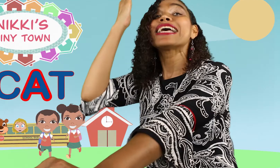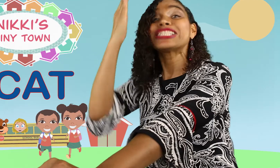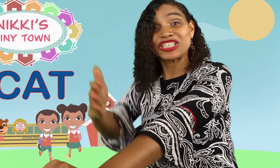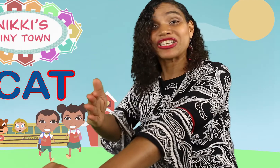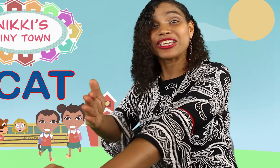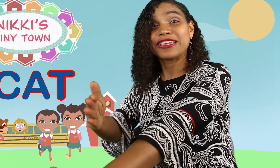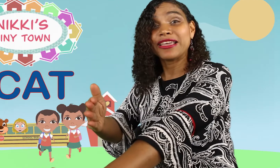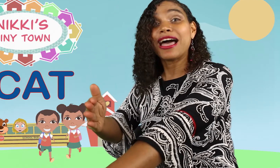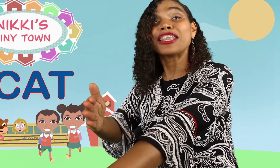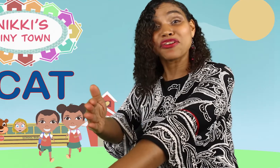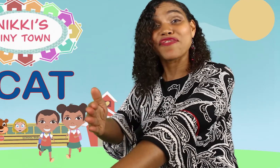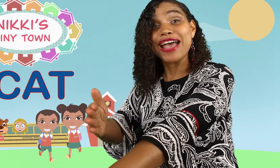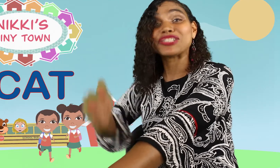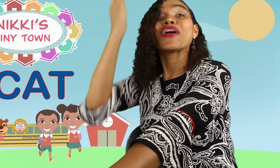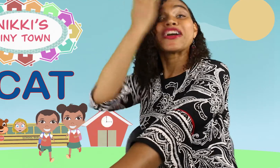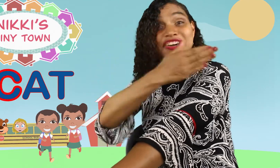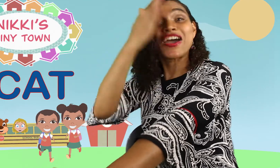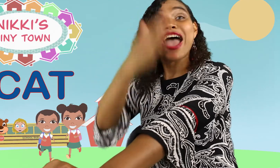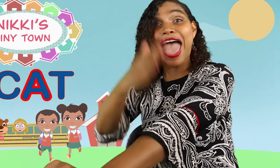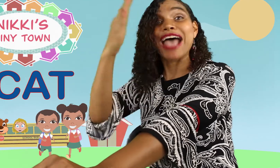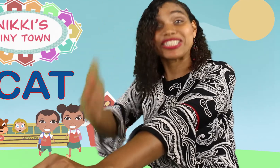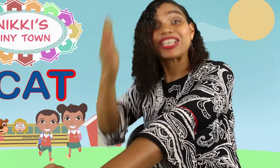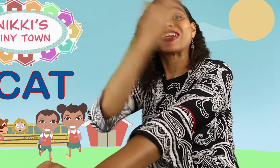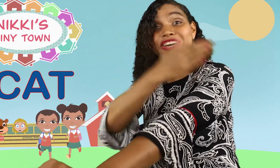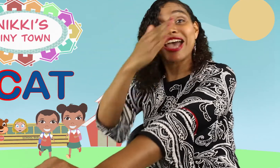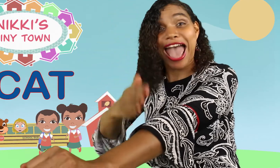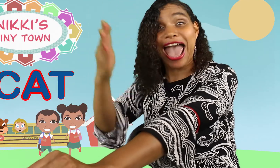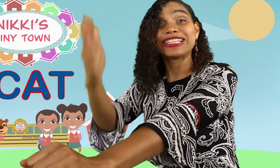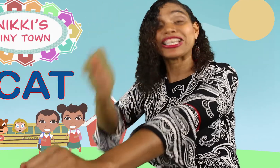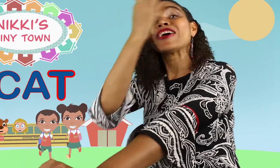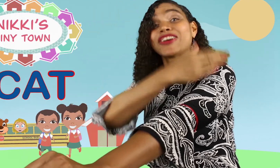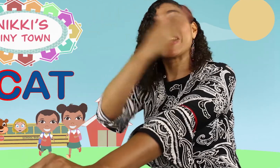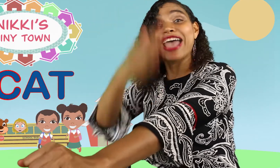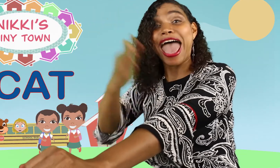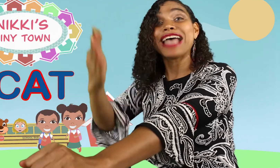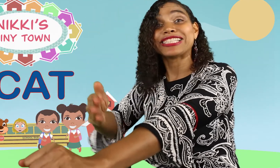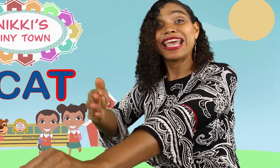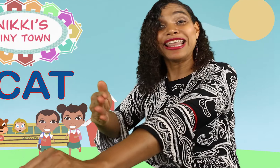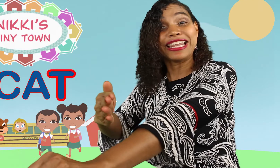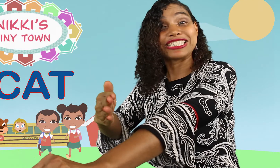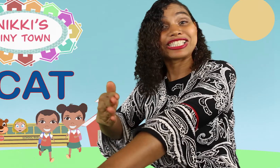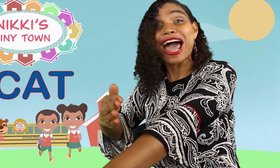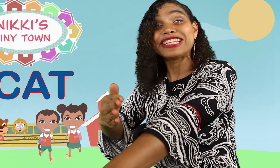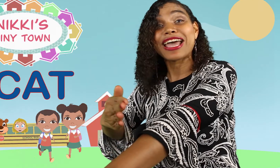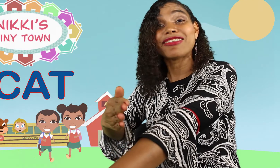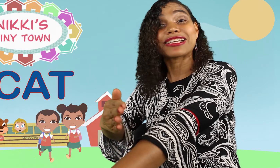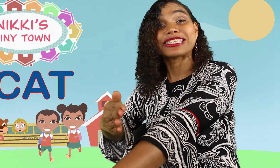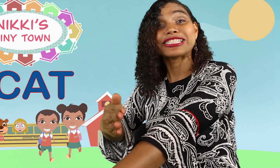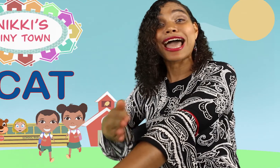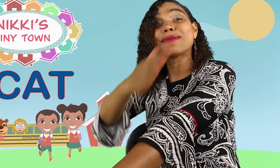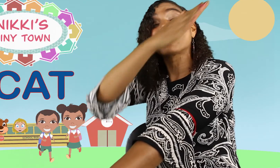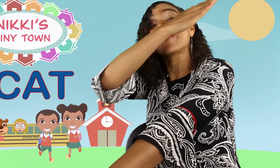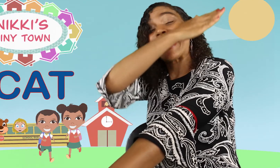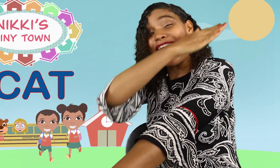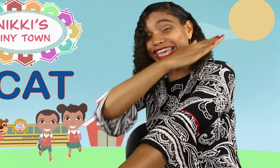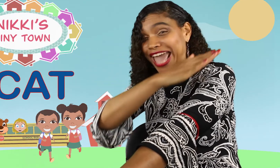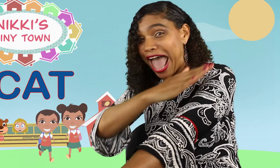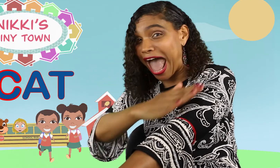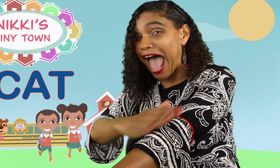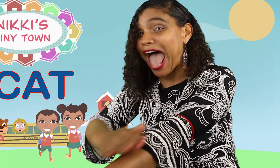A little faster. C-A-T. And then, slide down like it's a sliding board. CAT